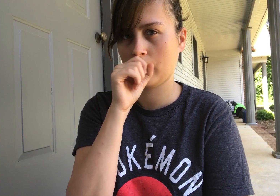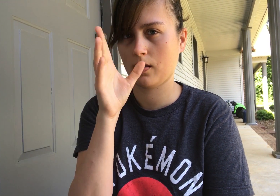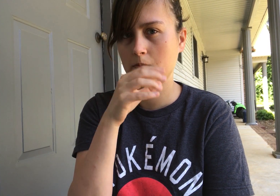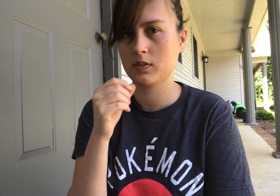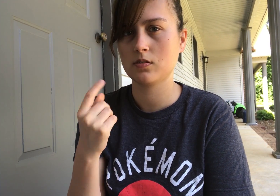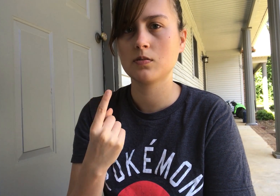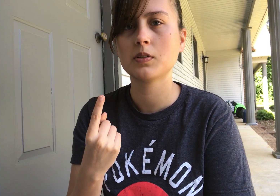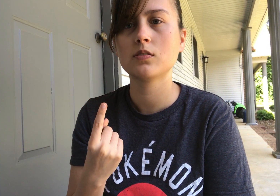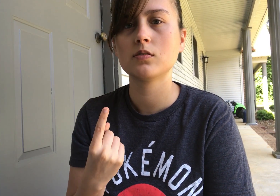This is missing something.